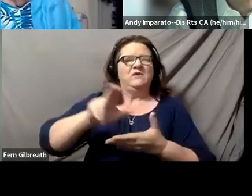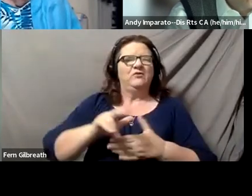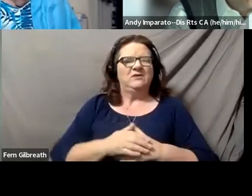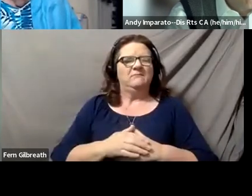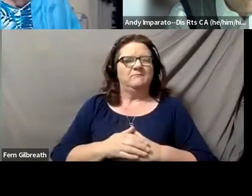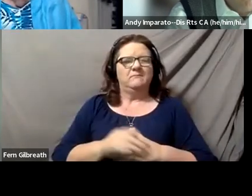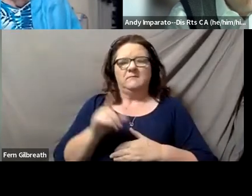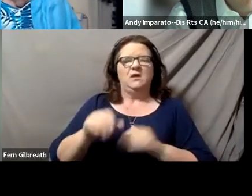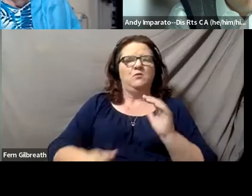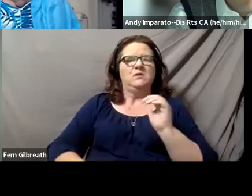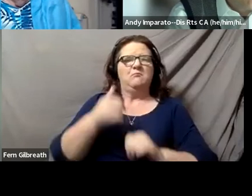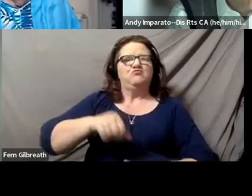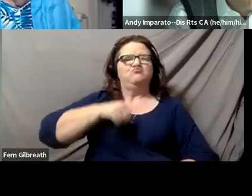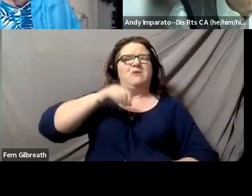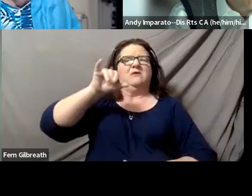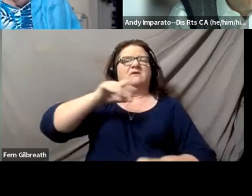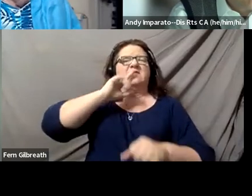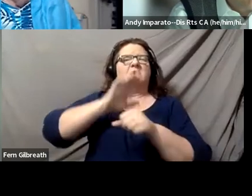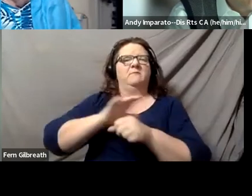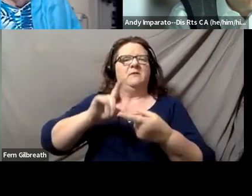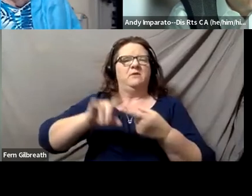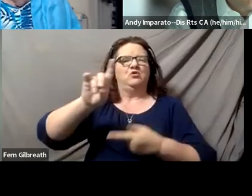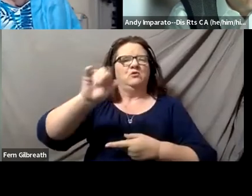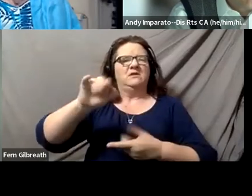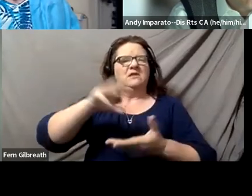that he was most proud of having served as president of the university,